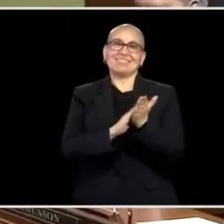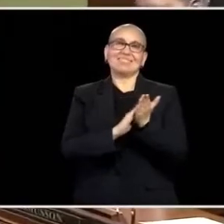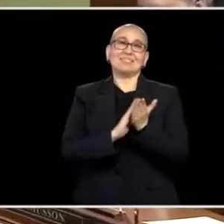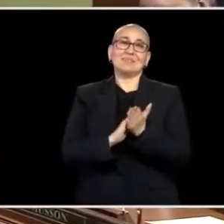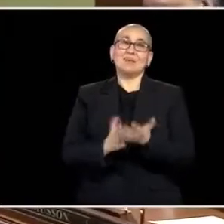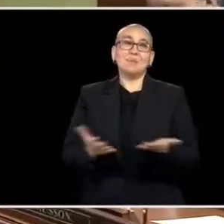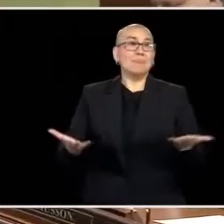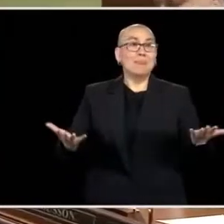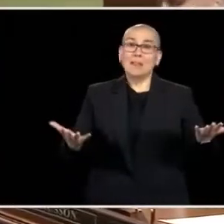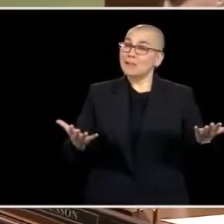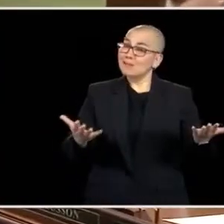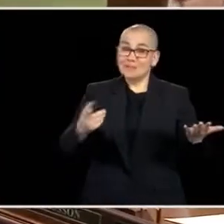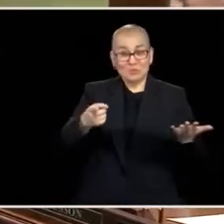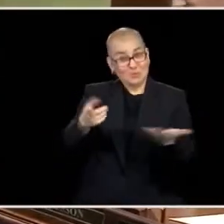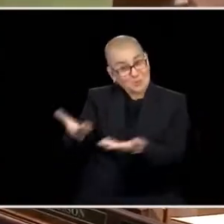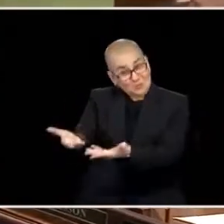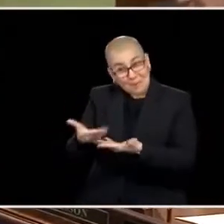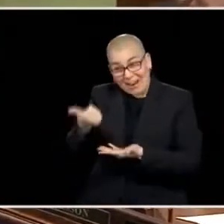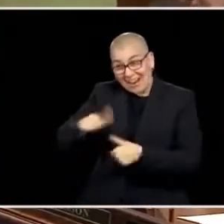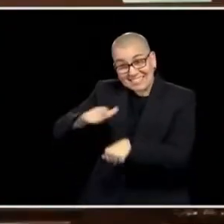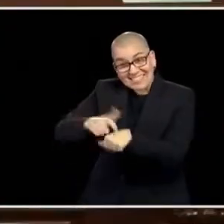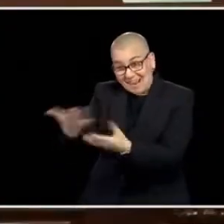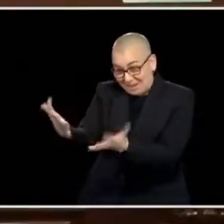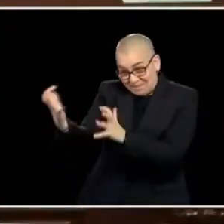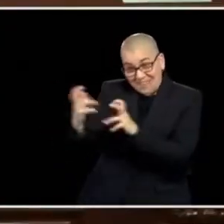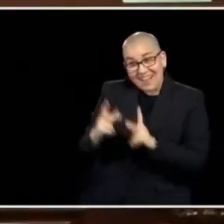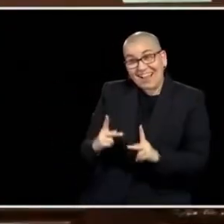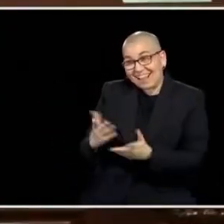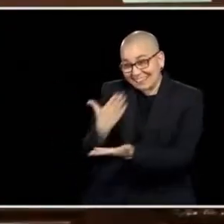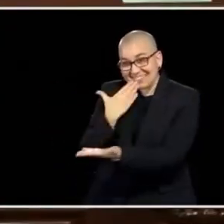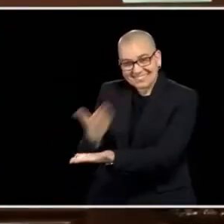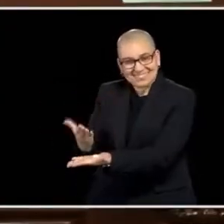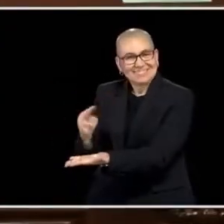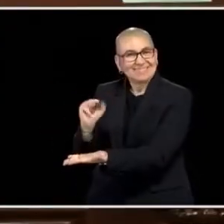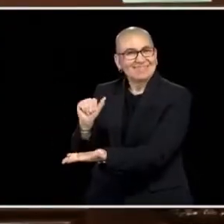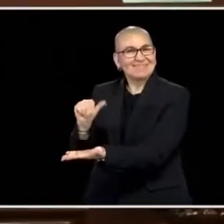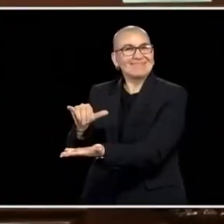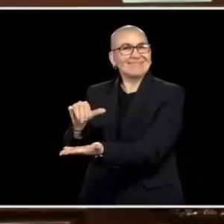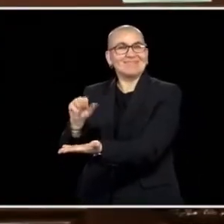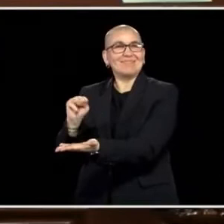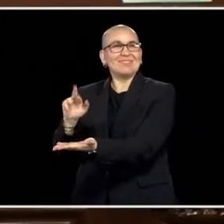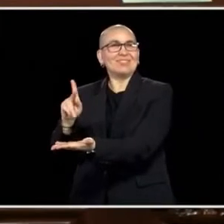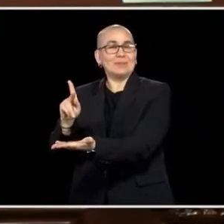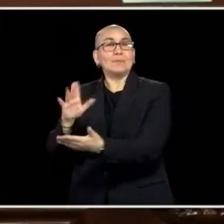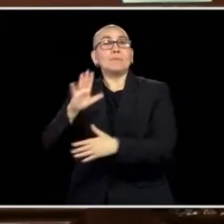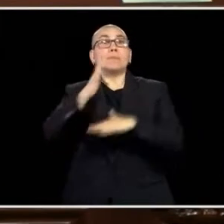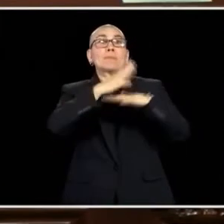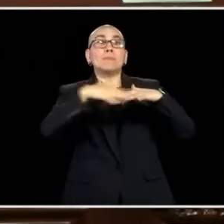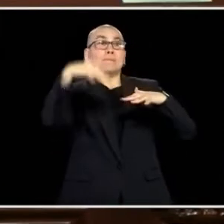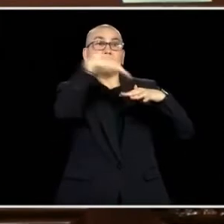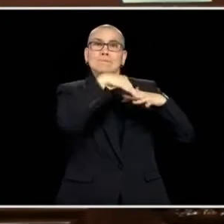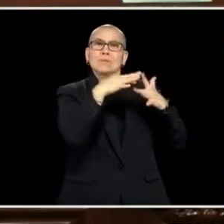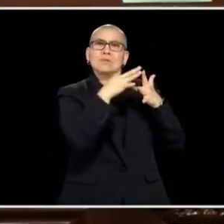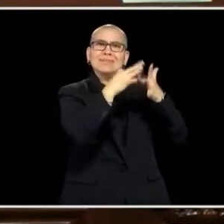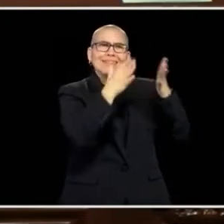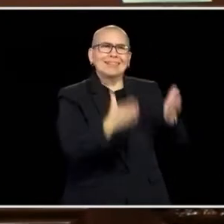YOU ARE WELCOME ANY TIME THESE LAST TWO YEARS. DISTINGUISHED TRIBAL LEADERS, CHIEF EXECUTIVE MELANIE